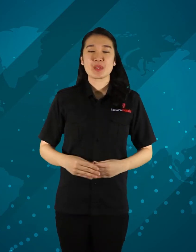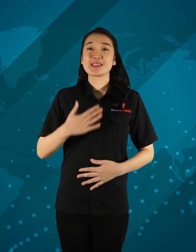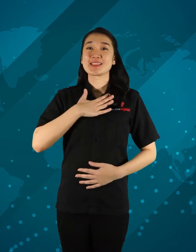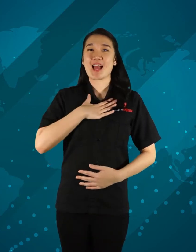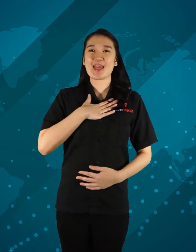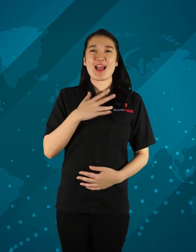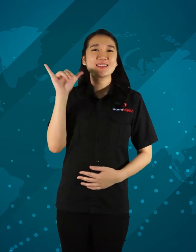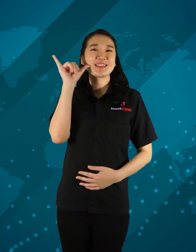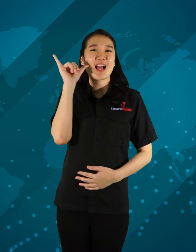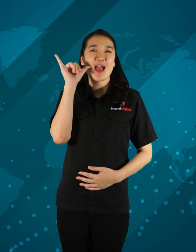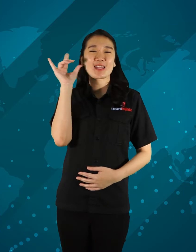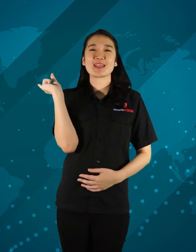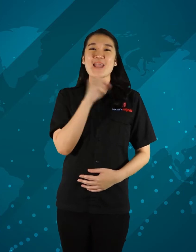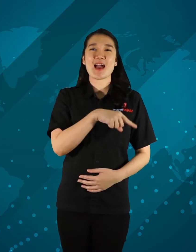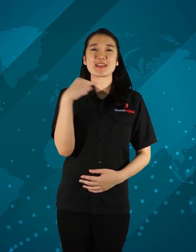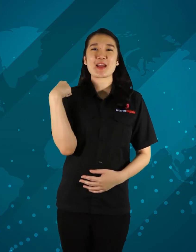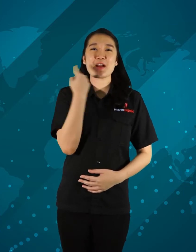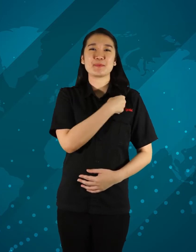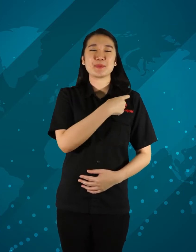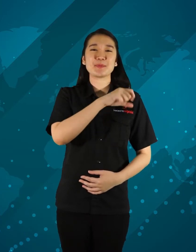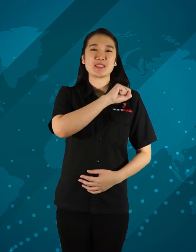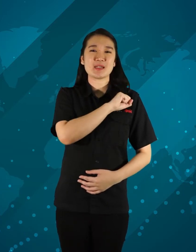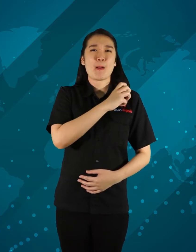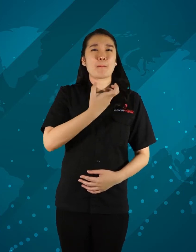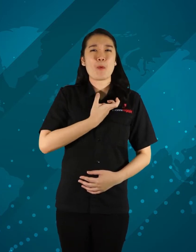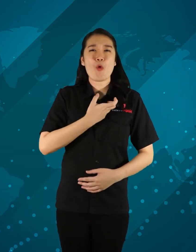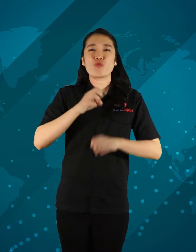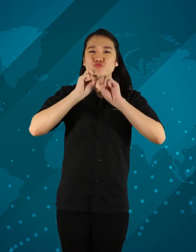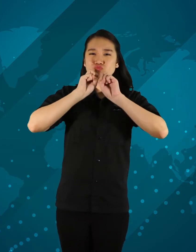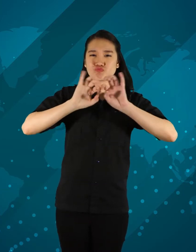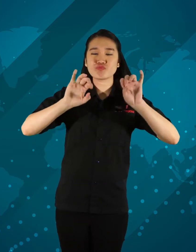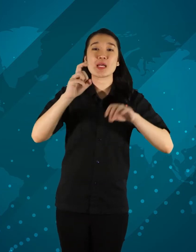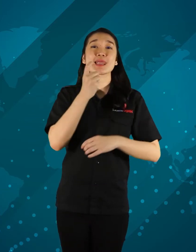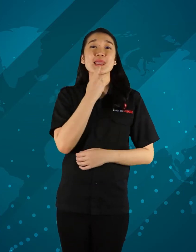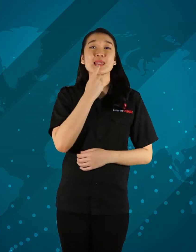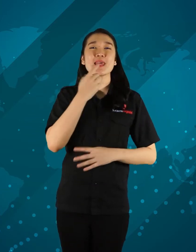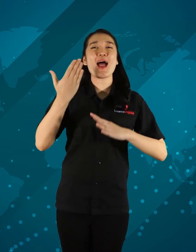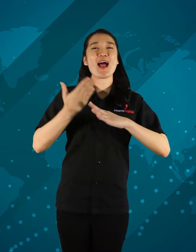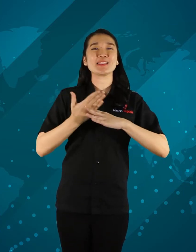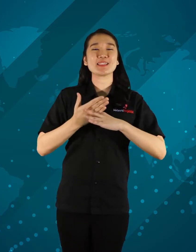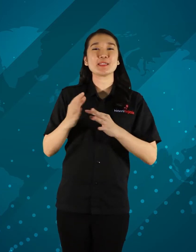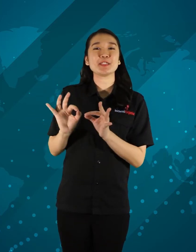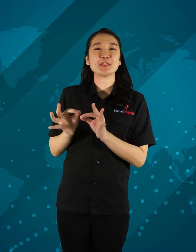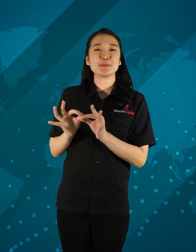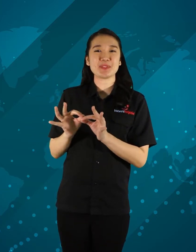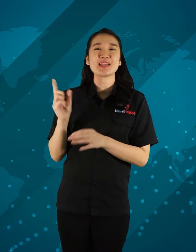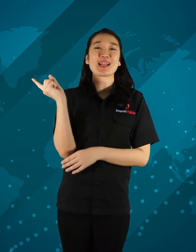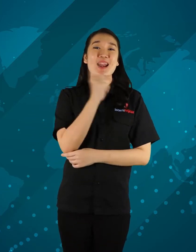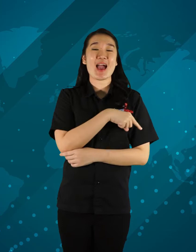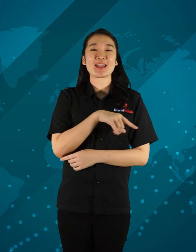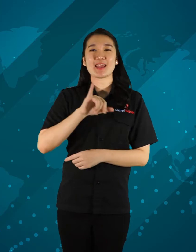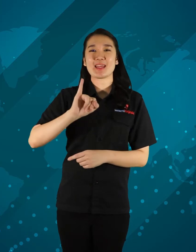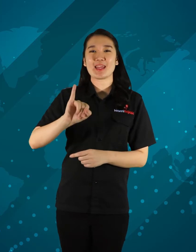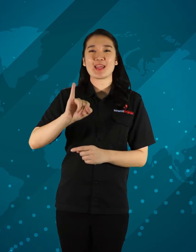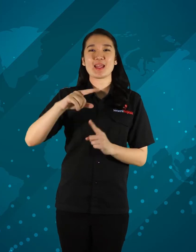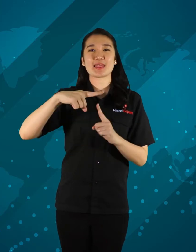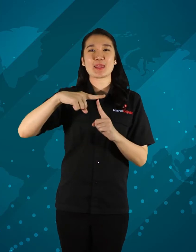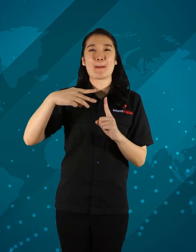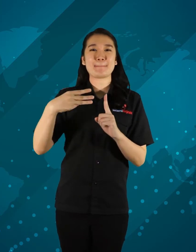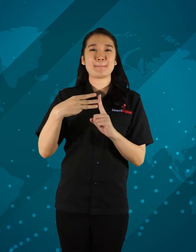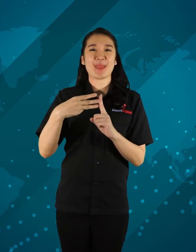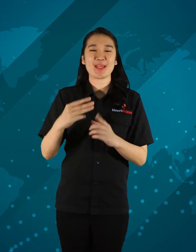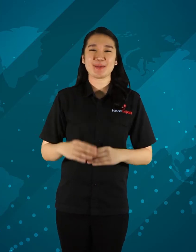I'm Yani from Us, Wise want inform about JBI access from ITB.